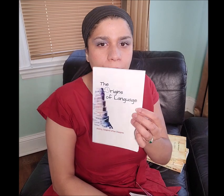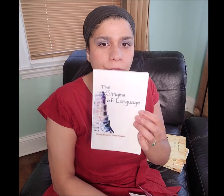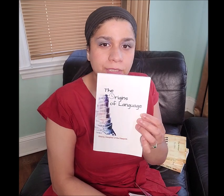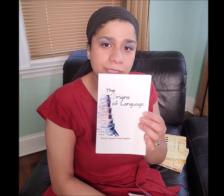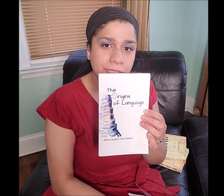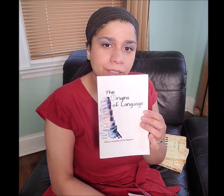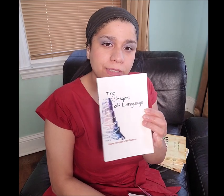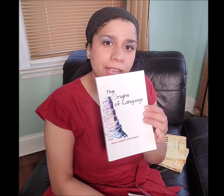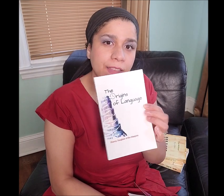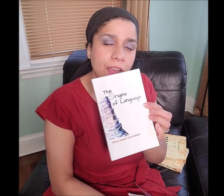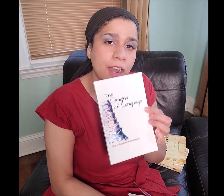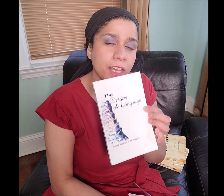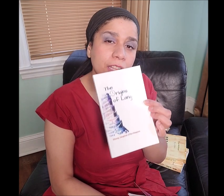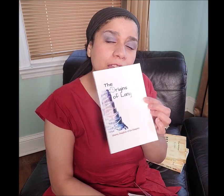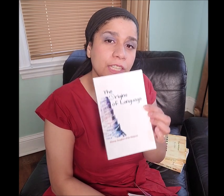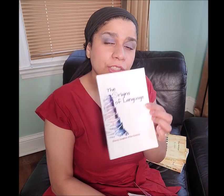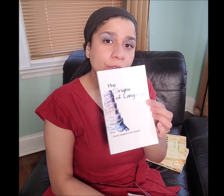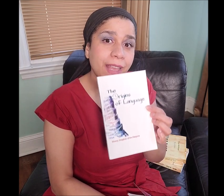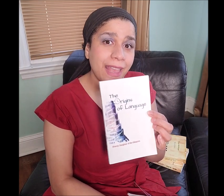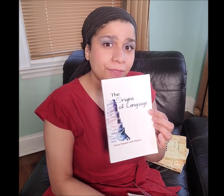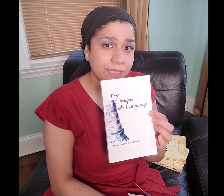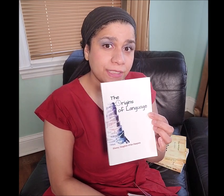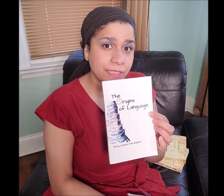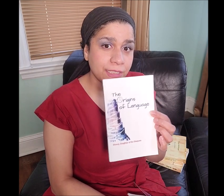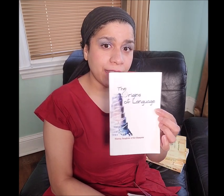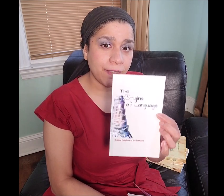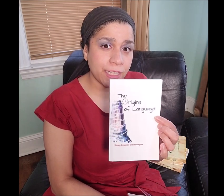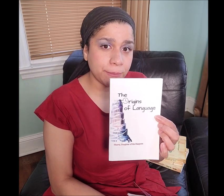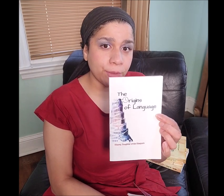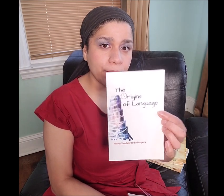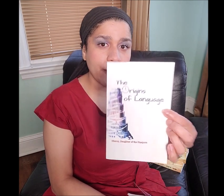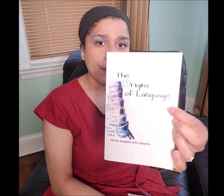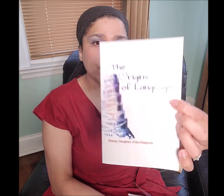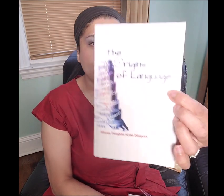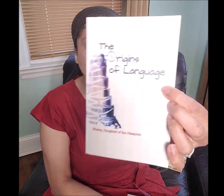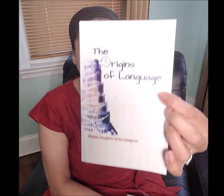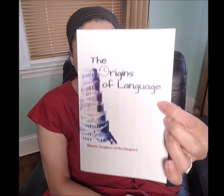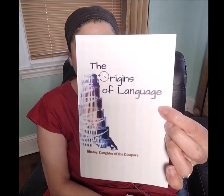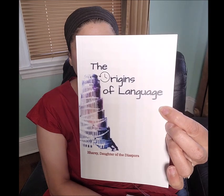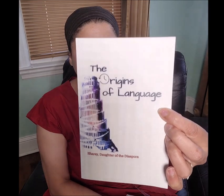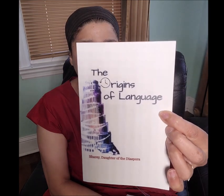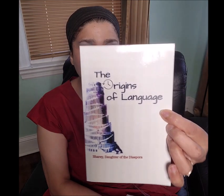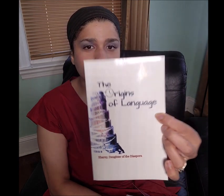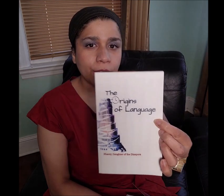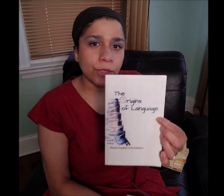I wrote the details and the archaeological evidences in this book, "The Origins of Language".